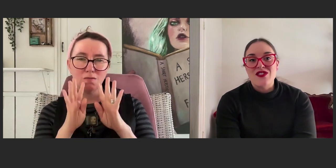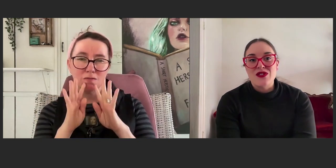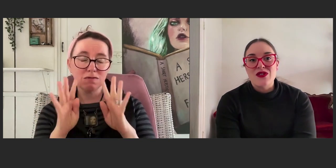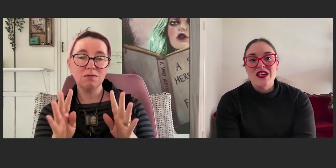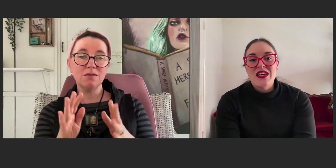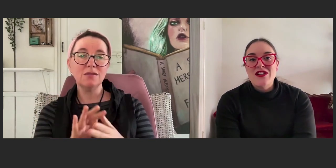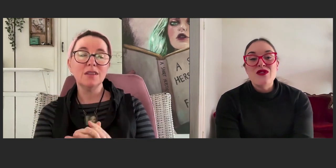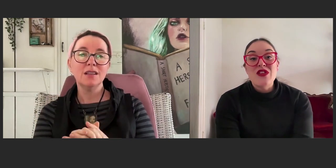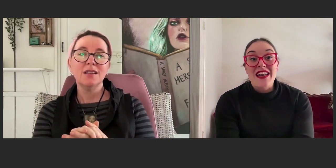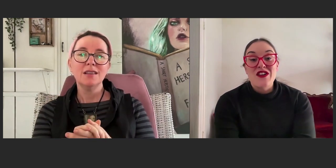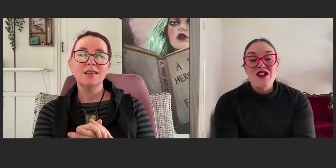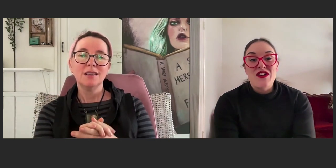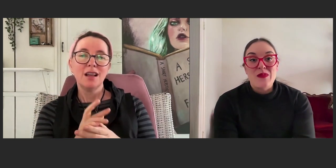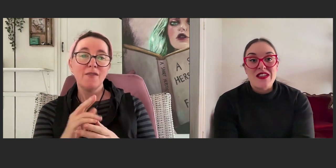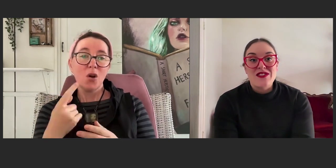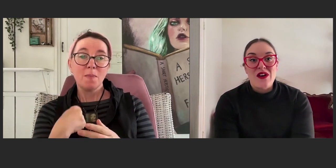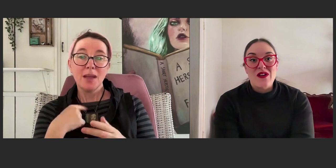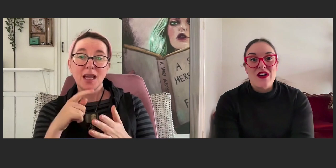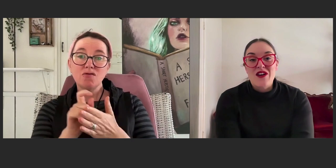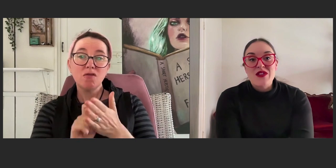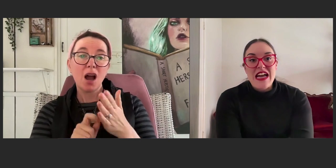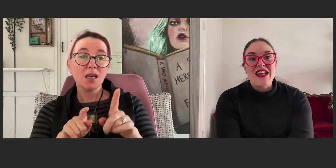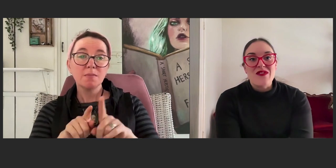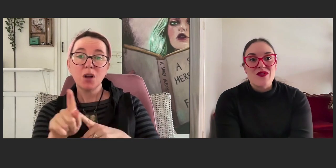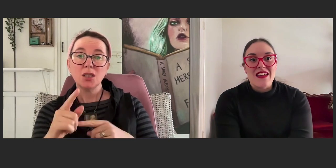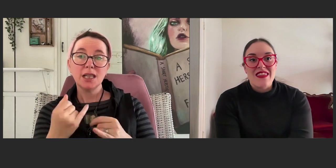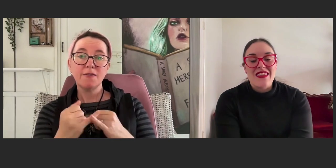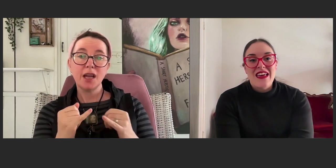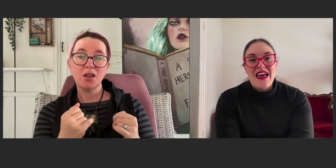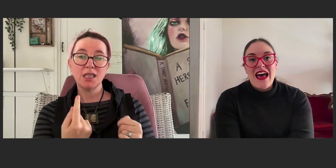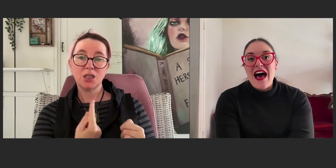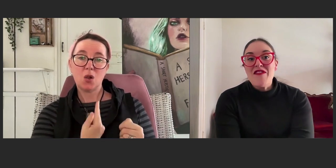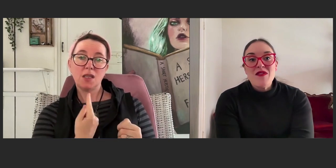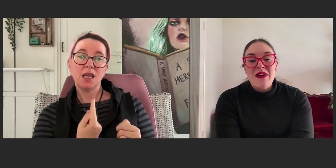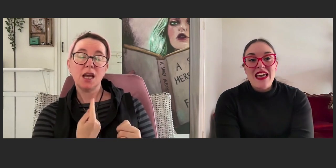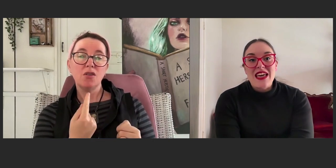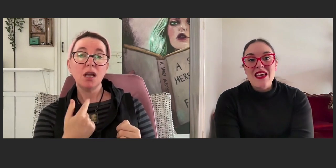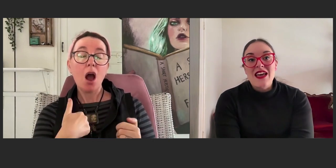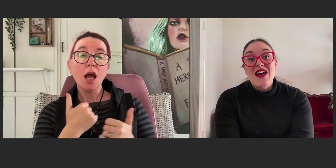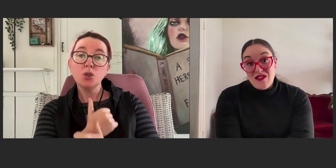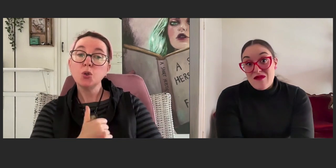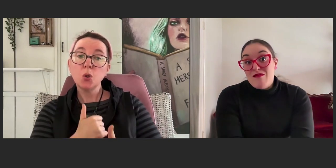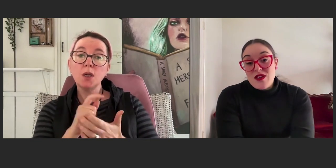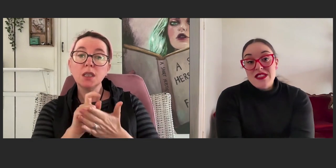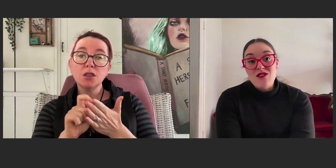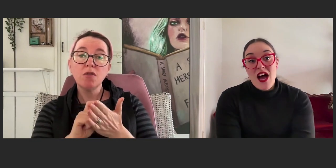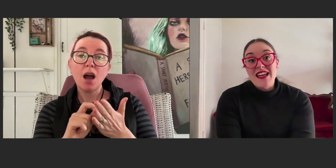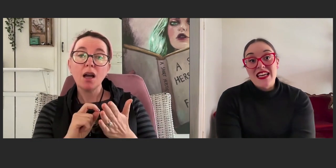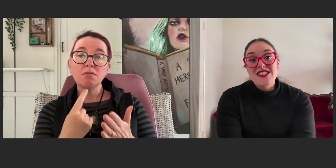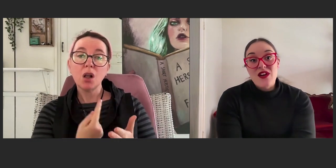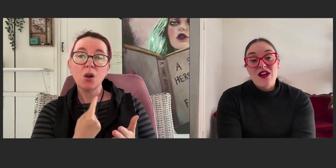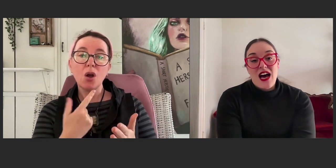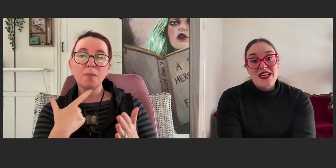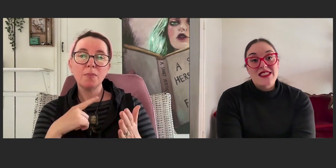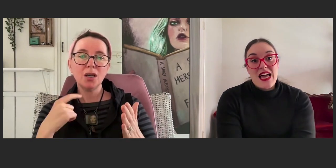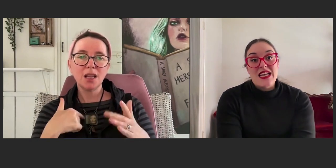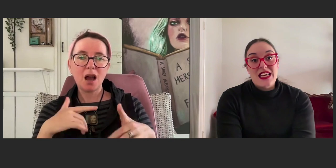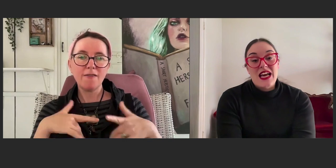to do that and who you can be so creative with. For me, mostly writing is very isolating.